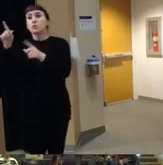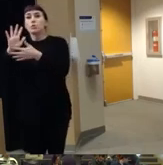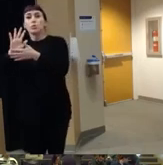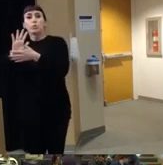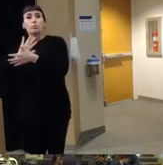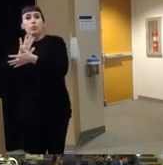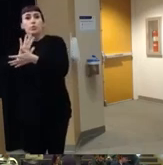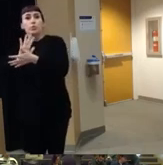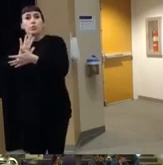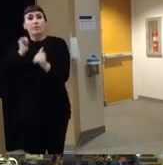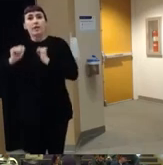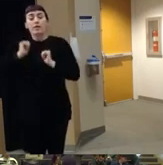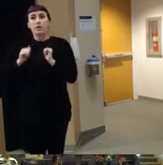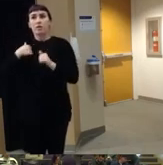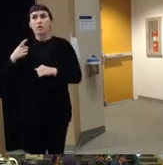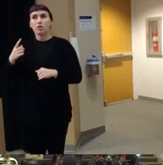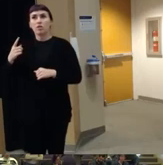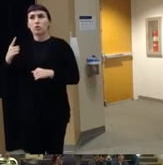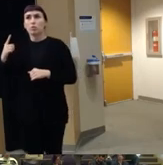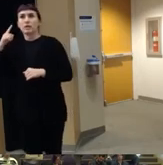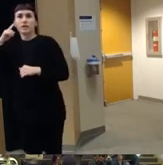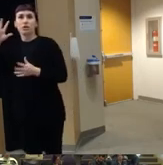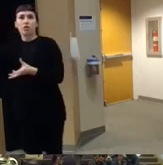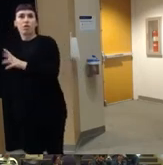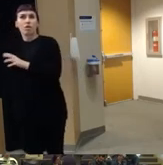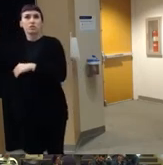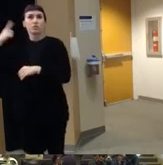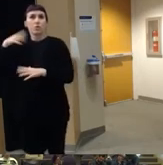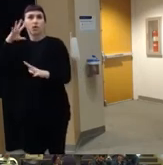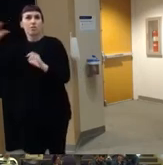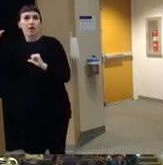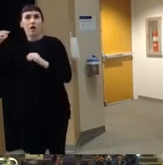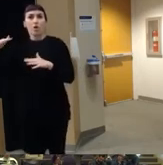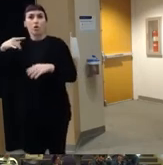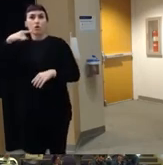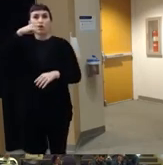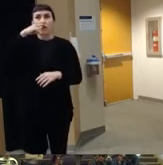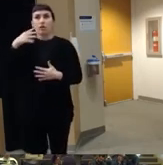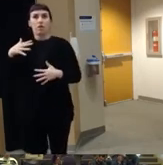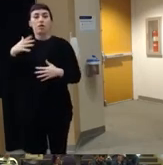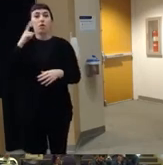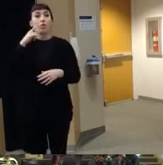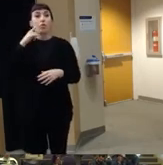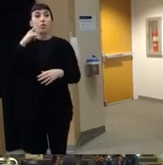you hear a disturbance or you hear a loud noise um you your kids go to school and you I've had